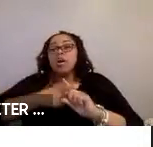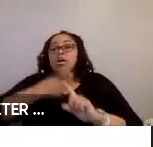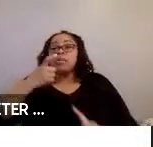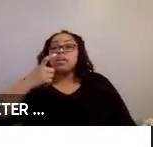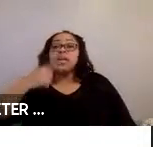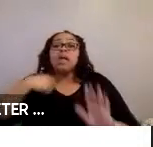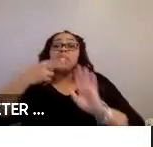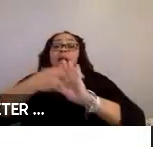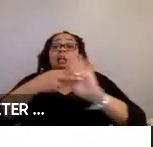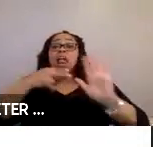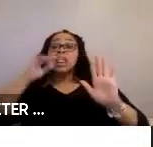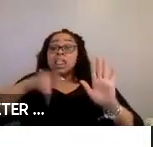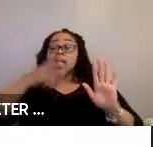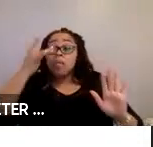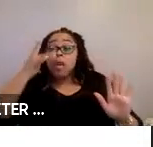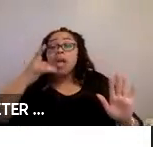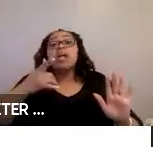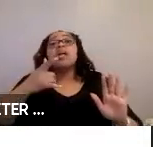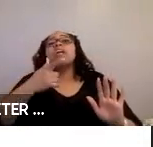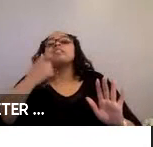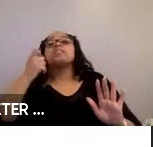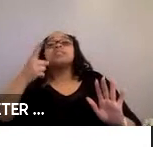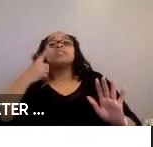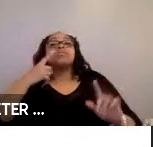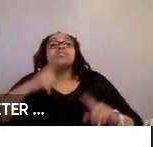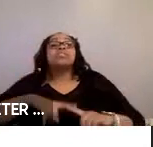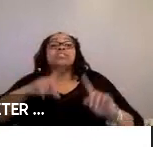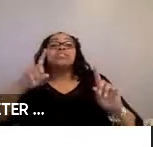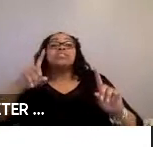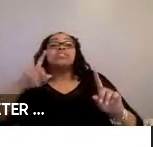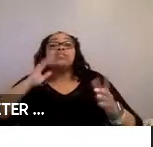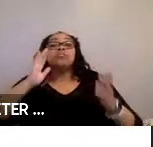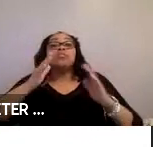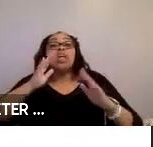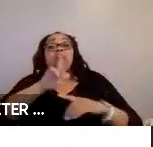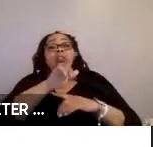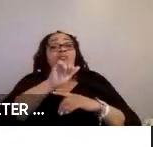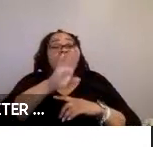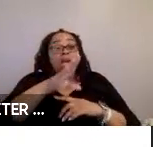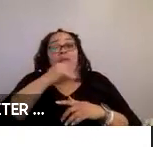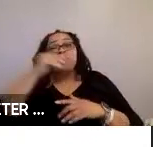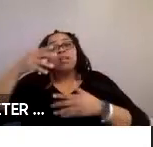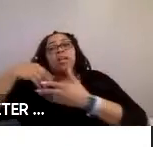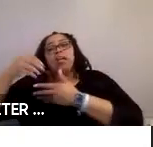this because this was one of the primary differences between our lab and our field study. Next.